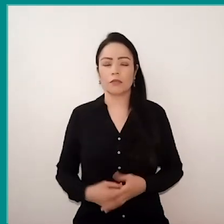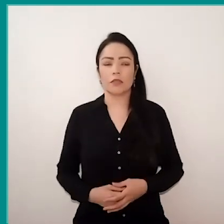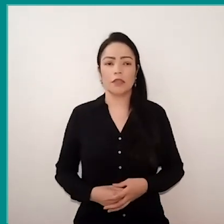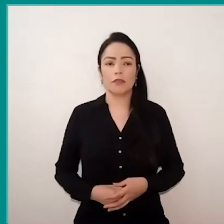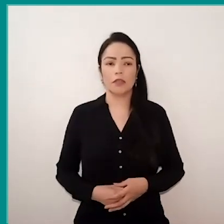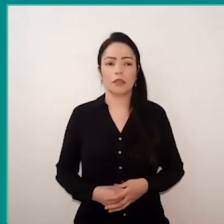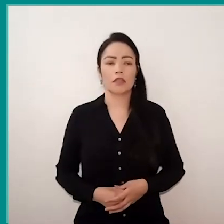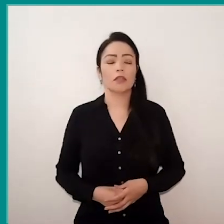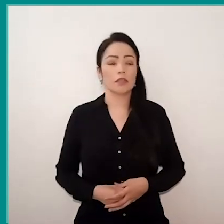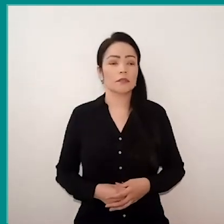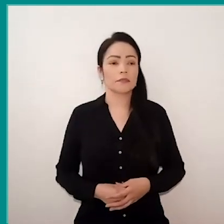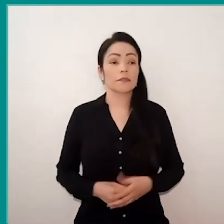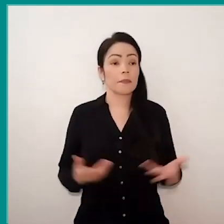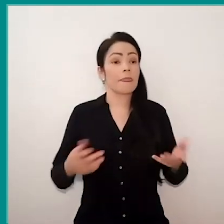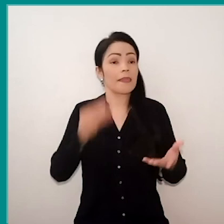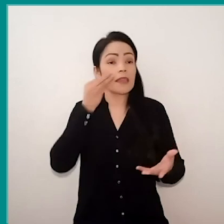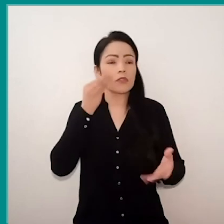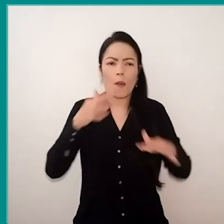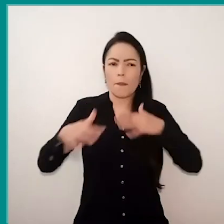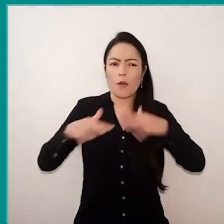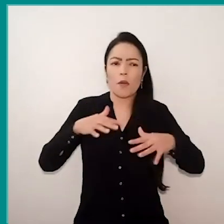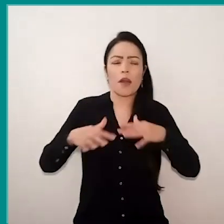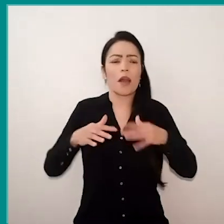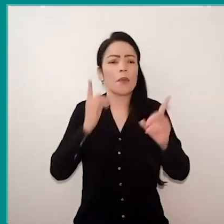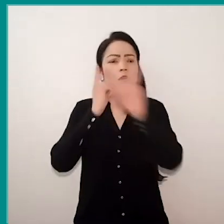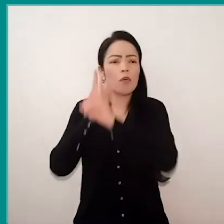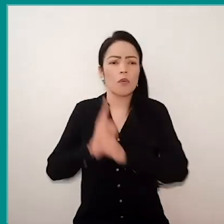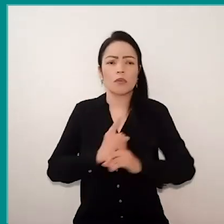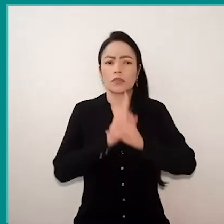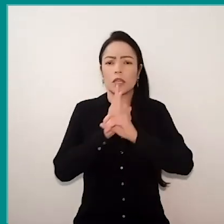they tried to mobilize to find a way to keep that.